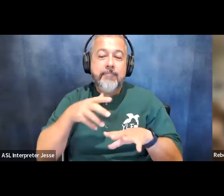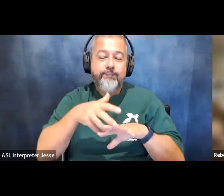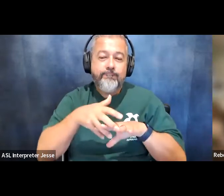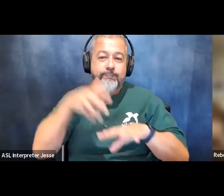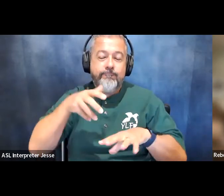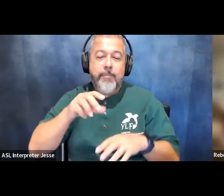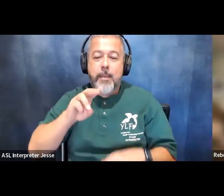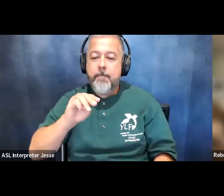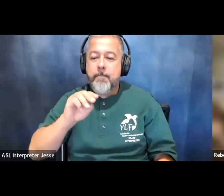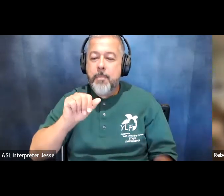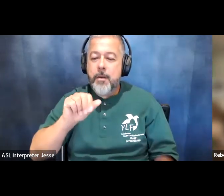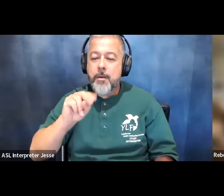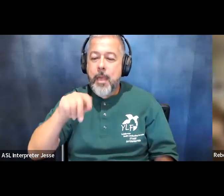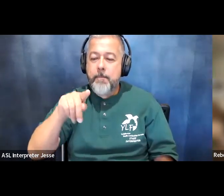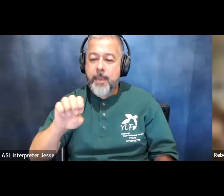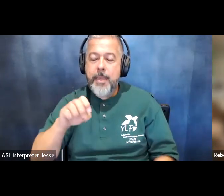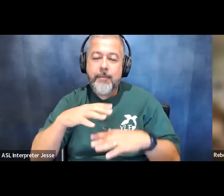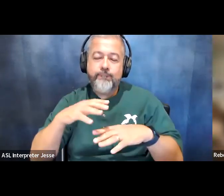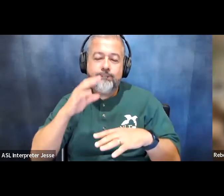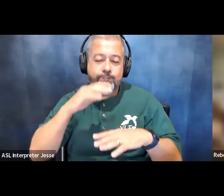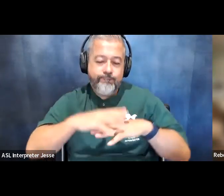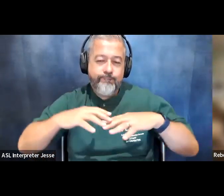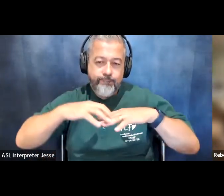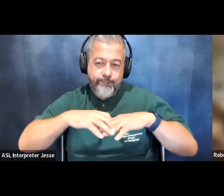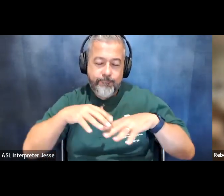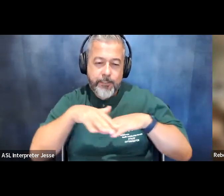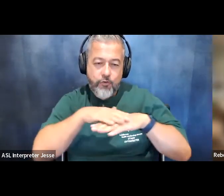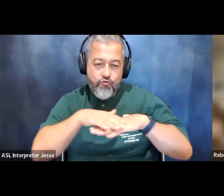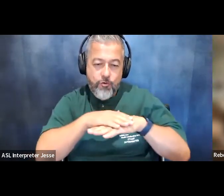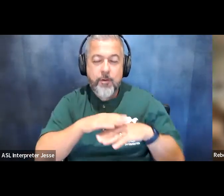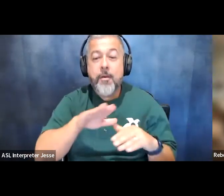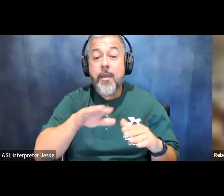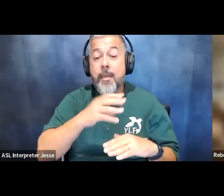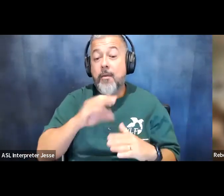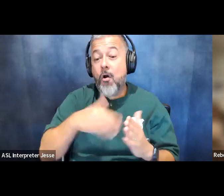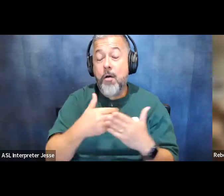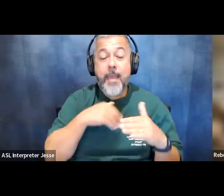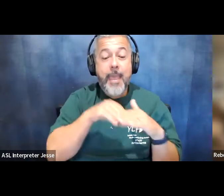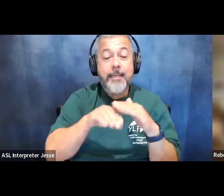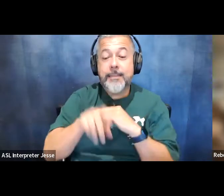and all my access needs are met so you know and the one thing i will say and i'm going to